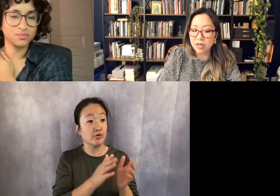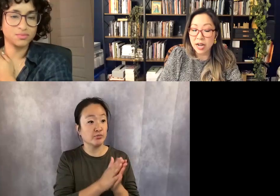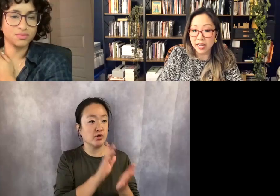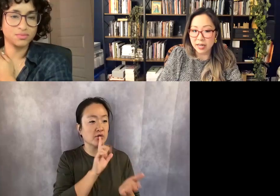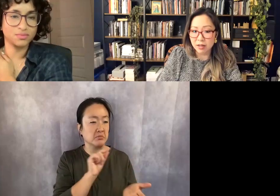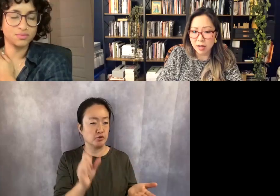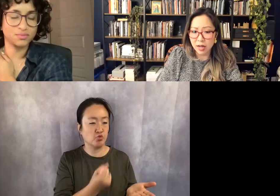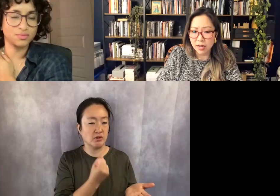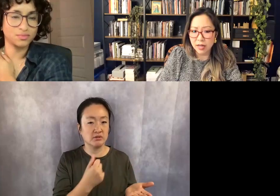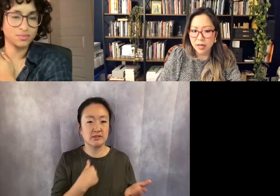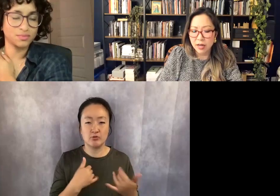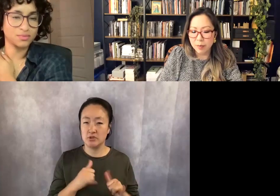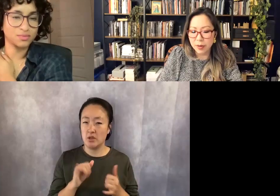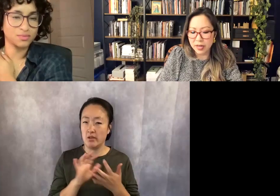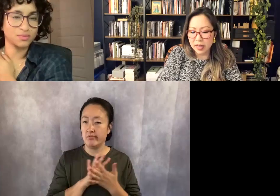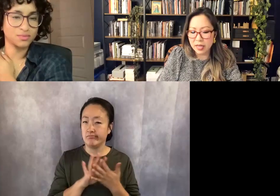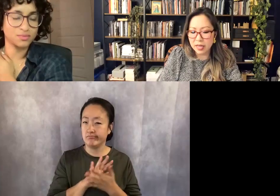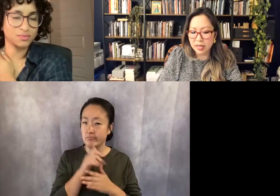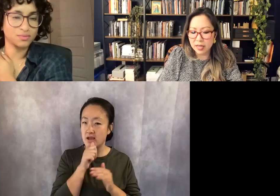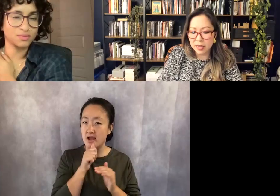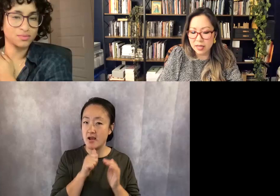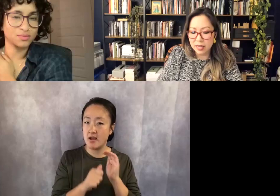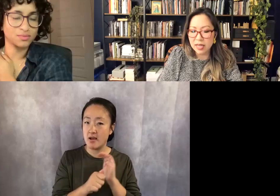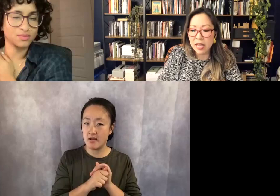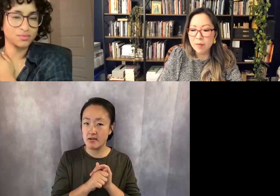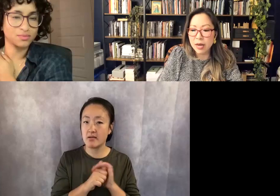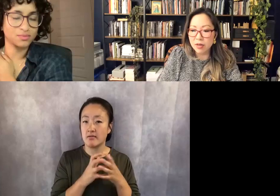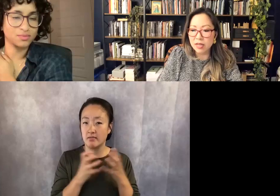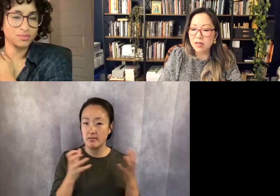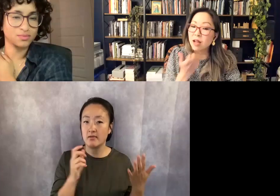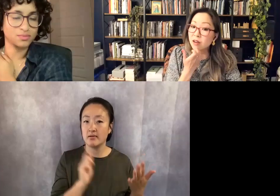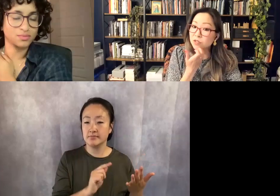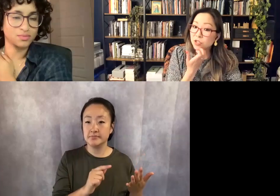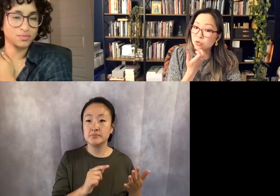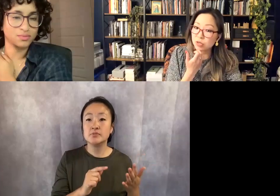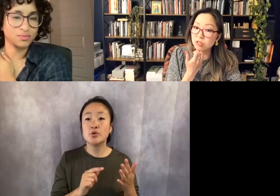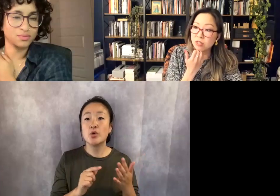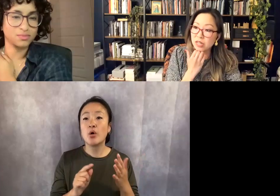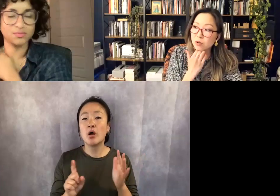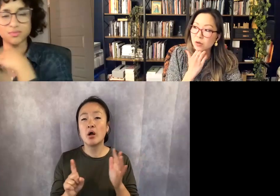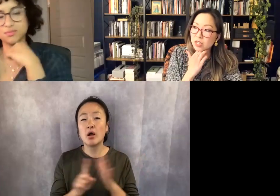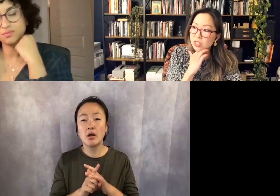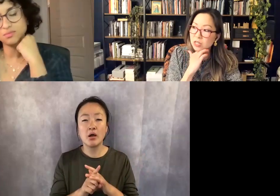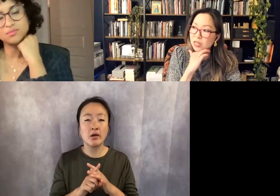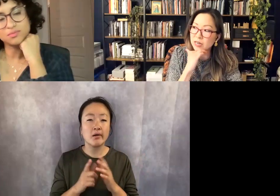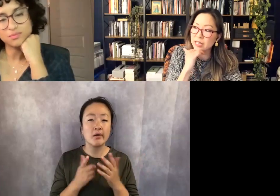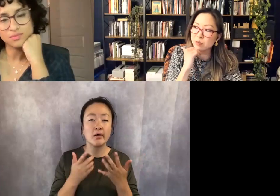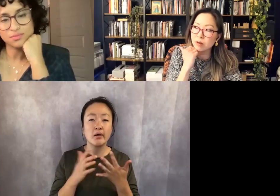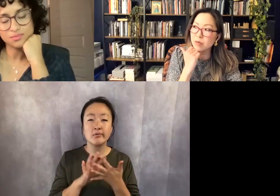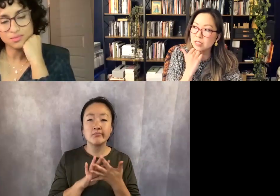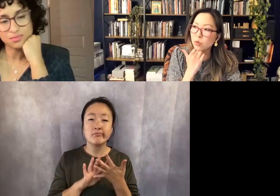hiding a lot but it it came out in a lot of surreal language, and I experimented more